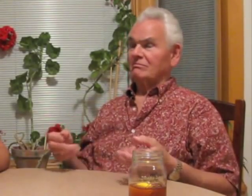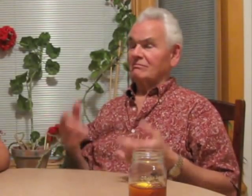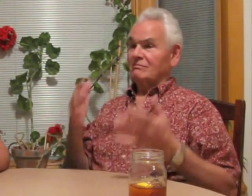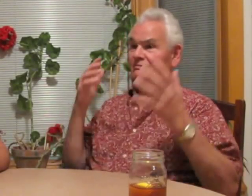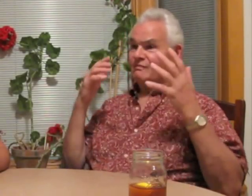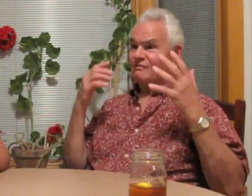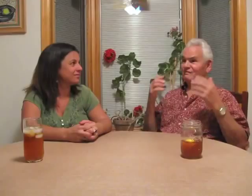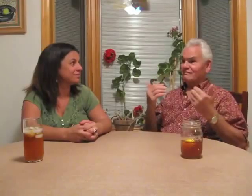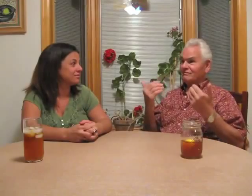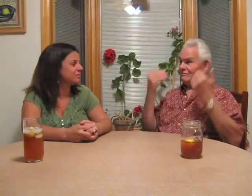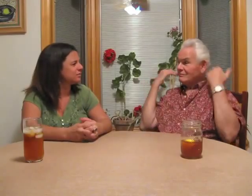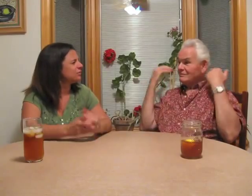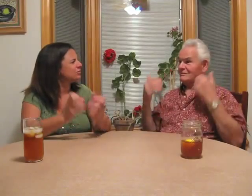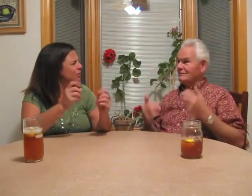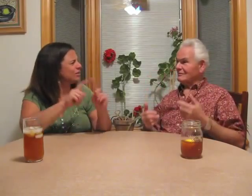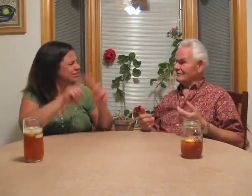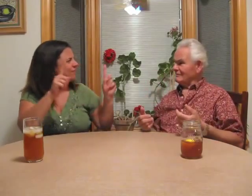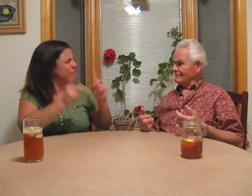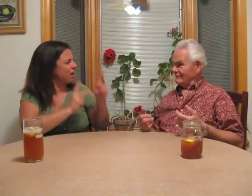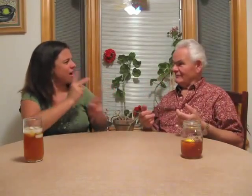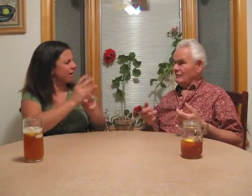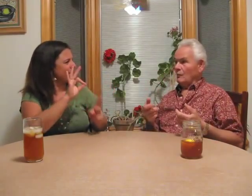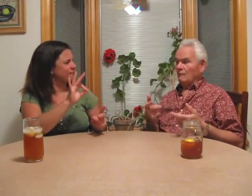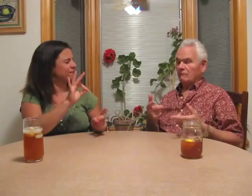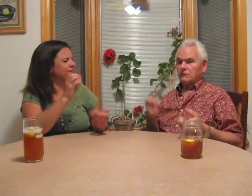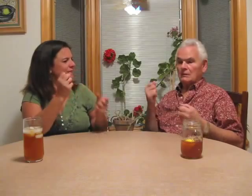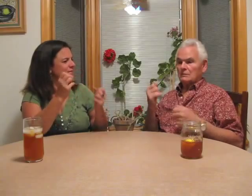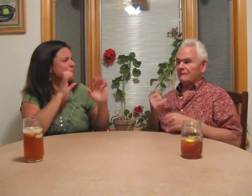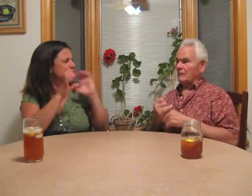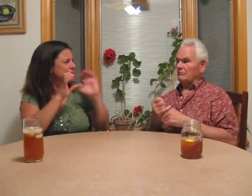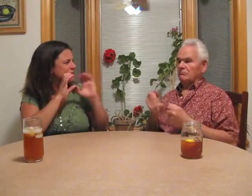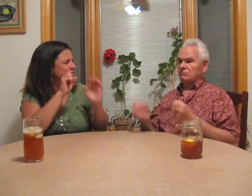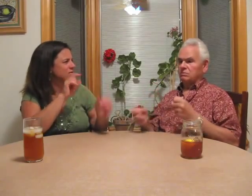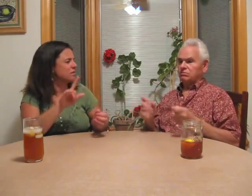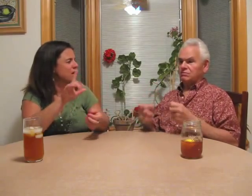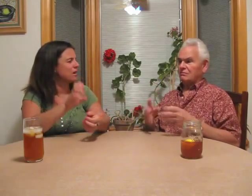These students signed so fast that I became overwhelmed. Barb: Was it a different kind of communication style?